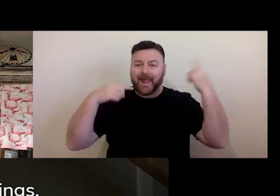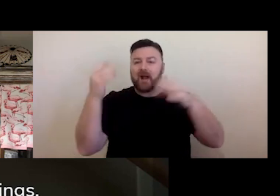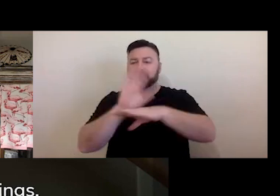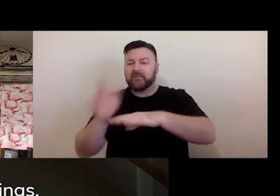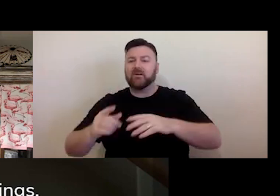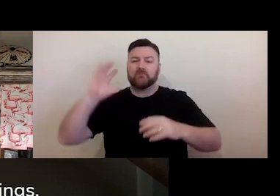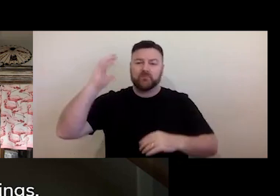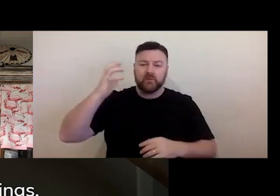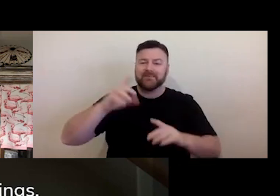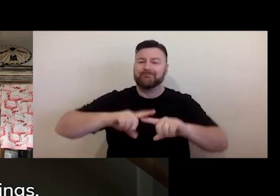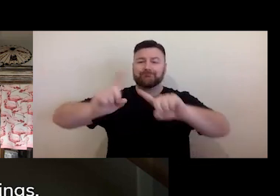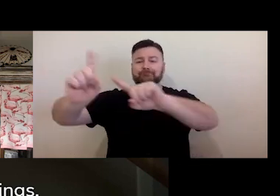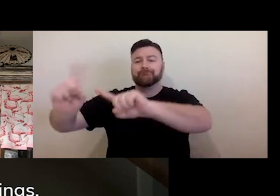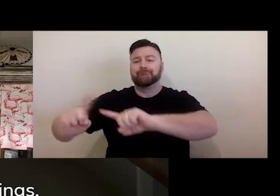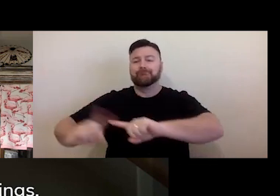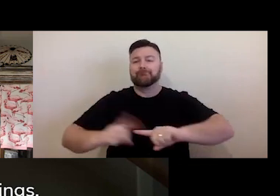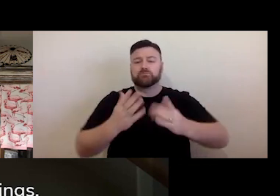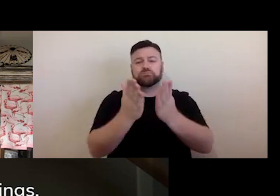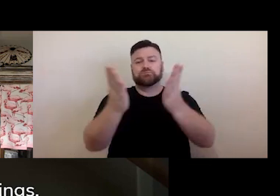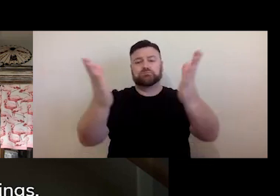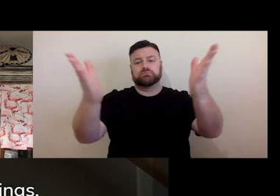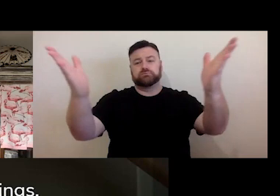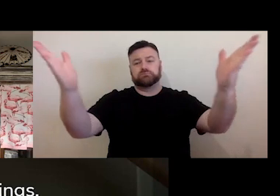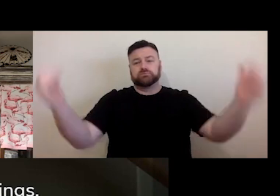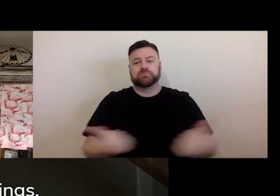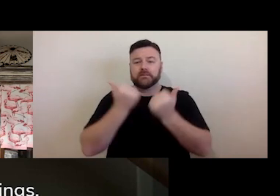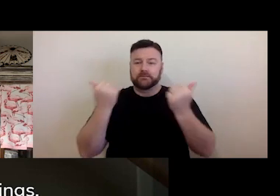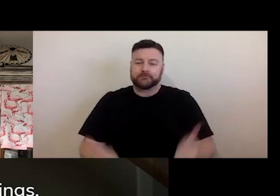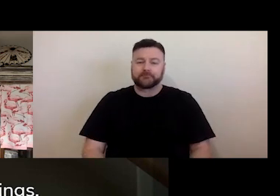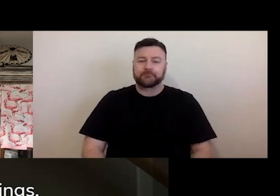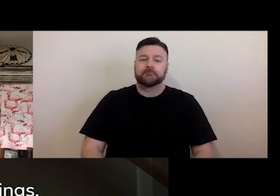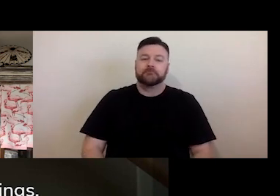covered by copyright is extensive and falls under what's referred to